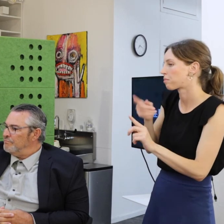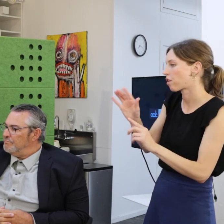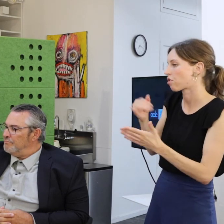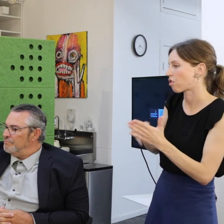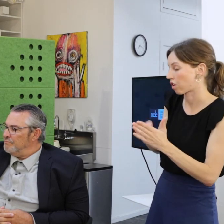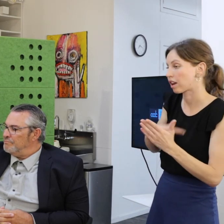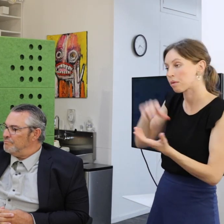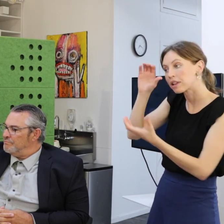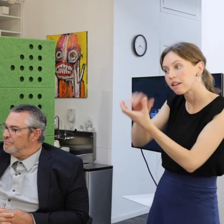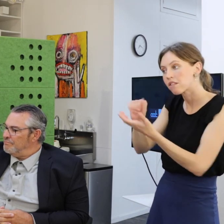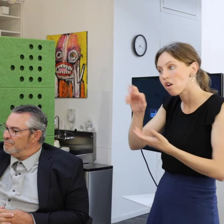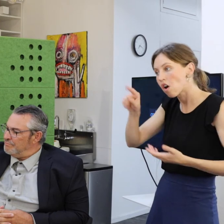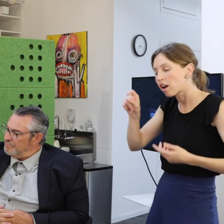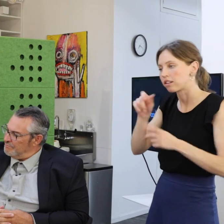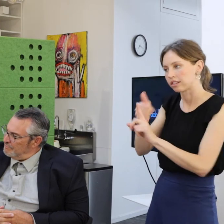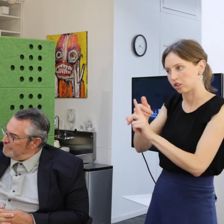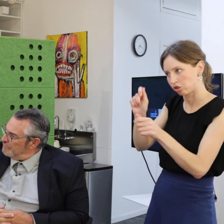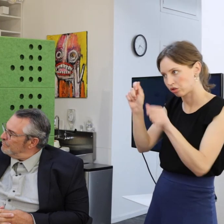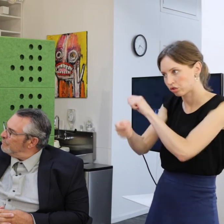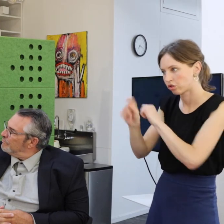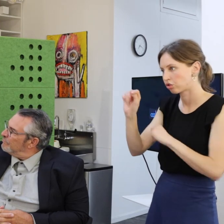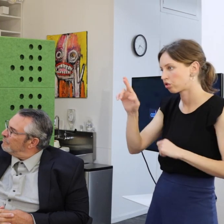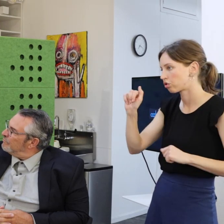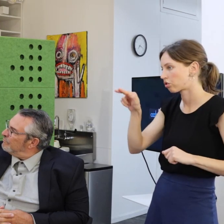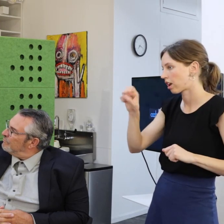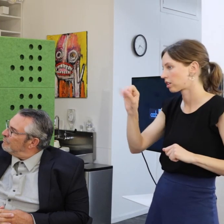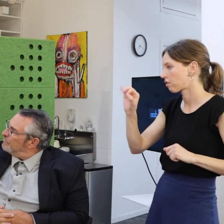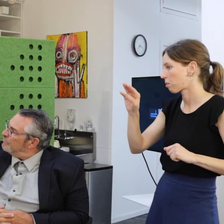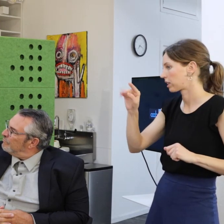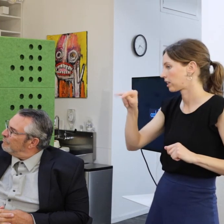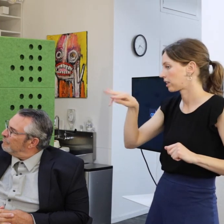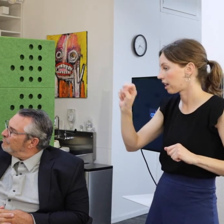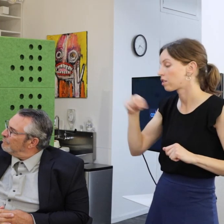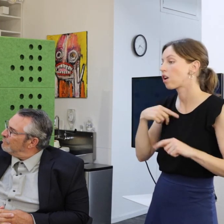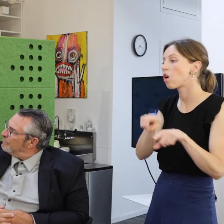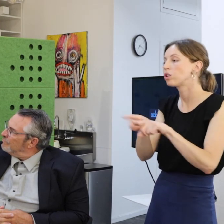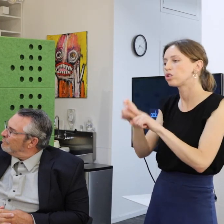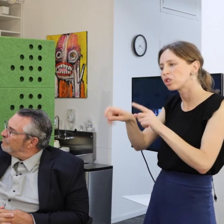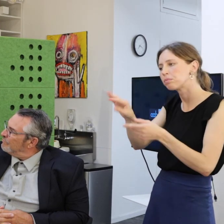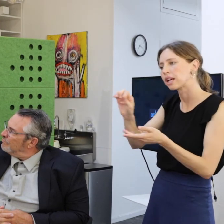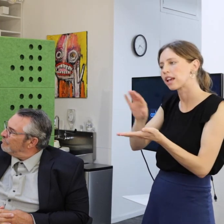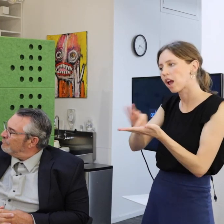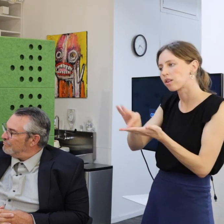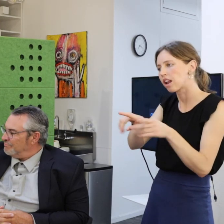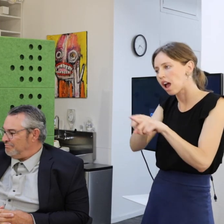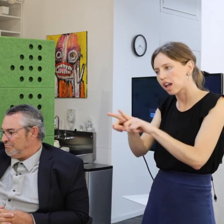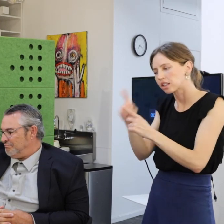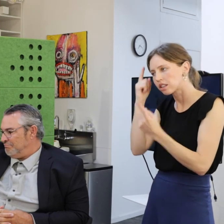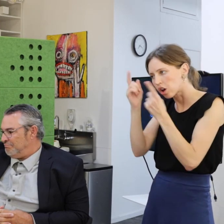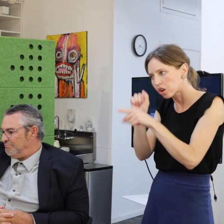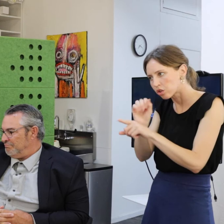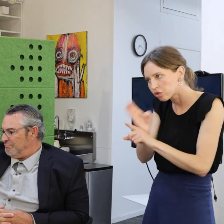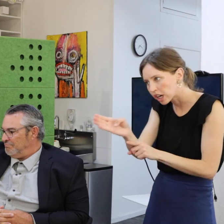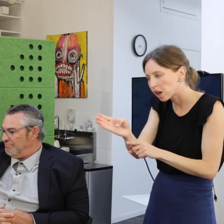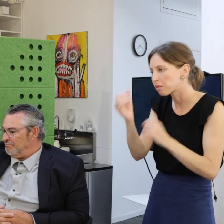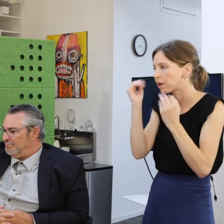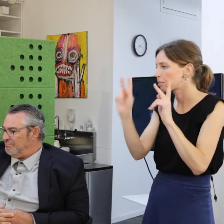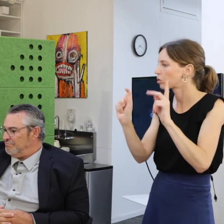I believe that art is not only transformative. I believe that it should be counted as a career. And I think that many people should be able to make their